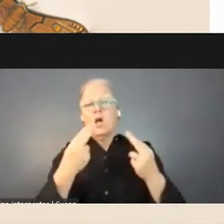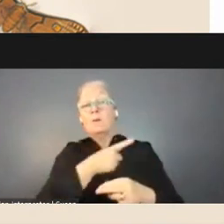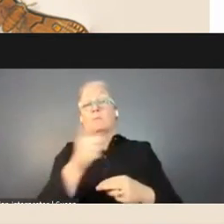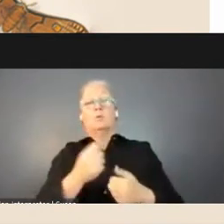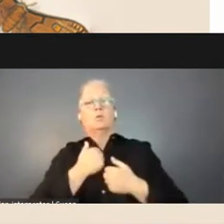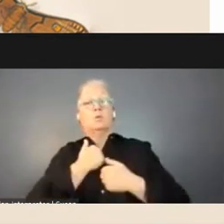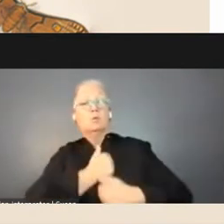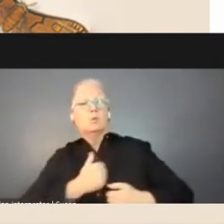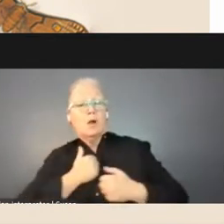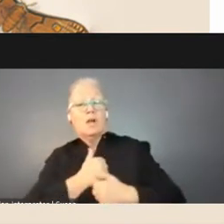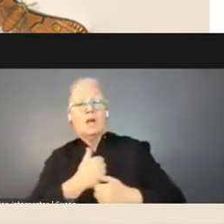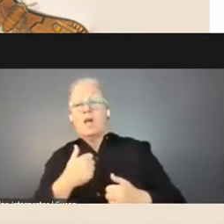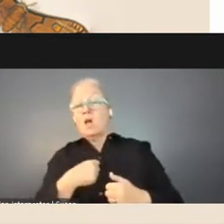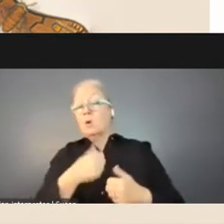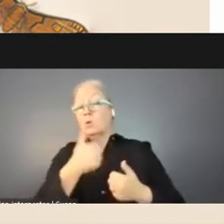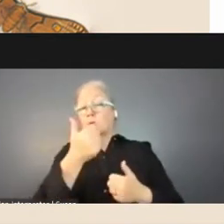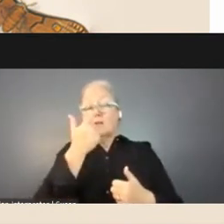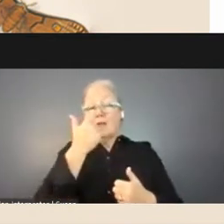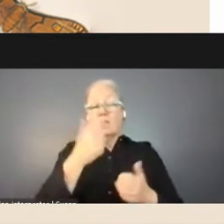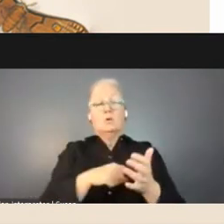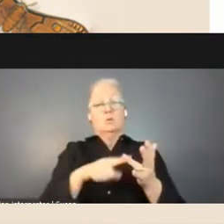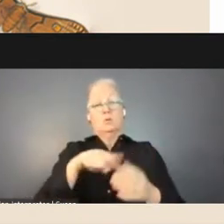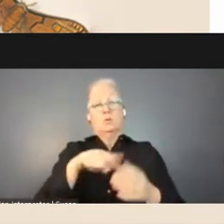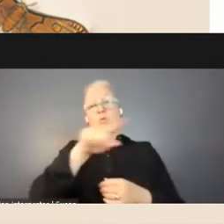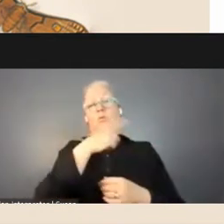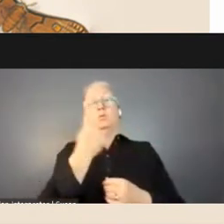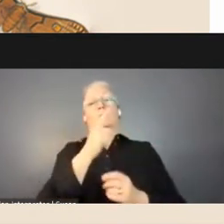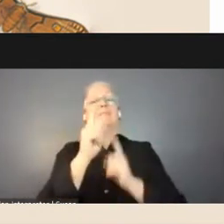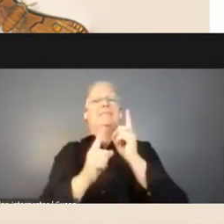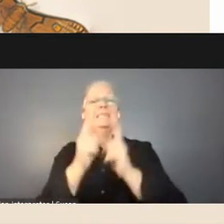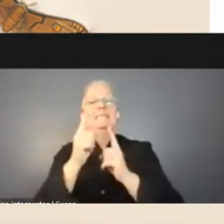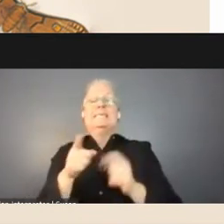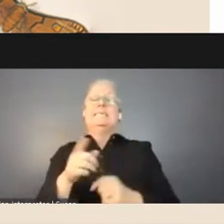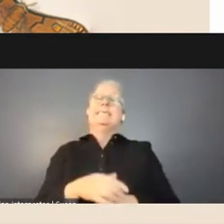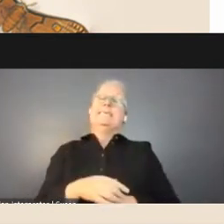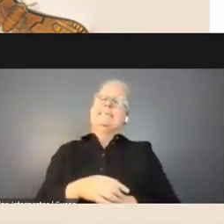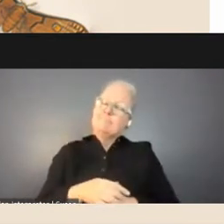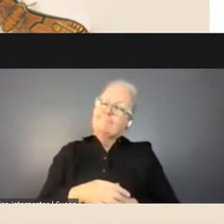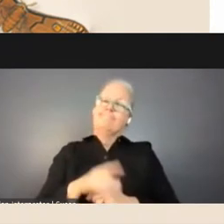wishes also to those of you based in the city who who are not so fortunate right at the moment.